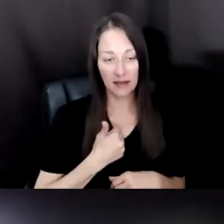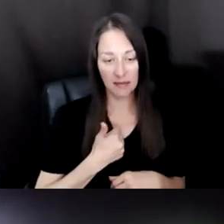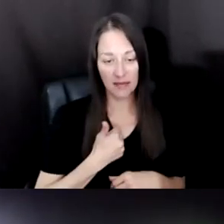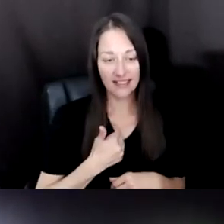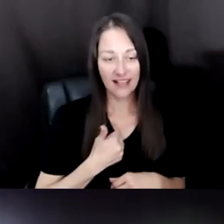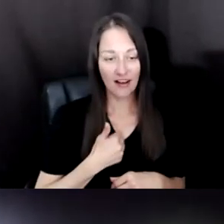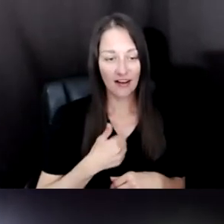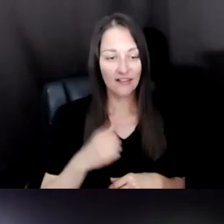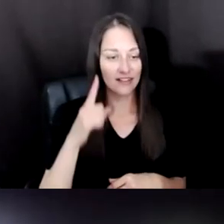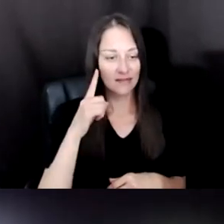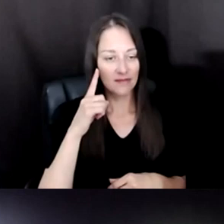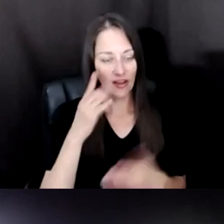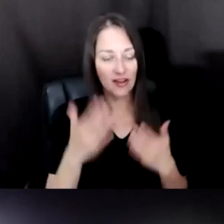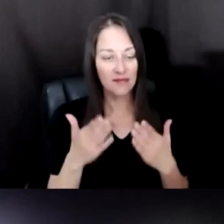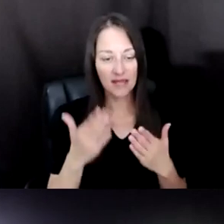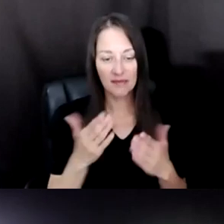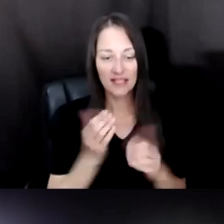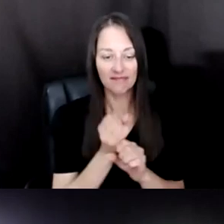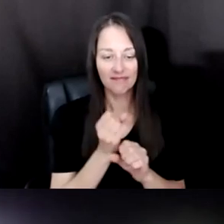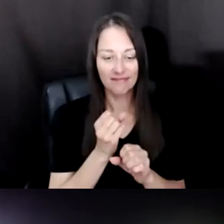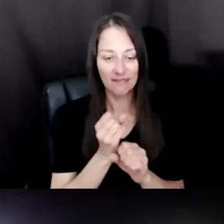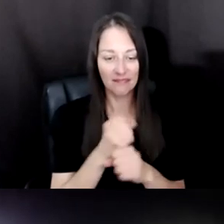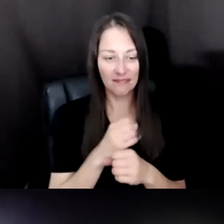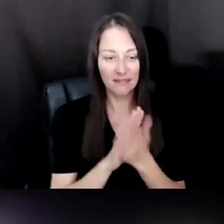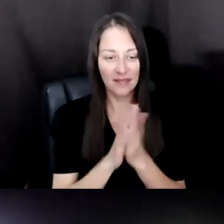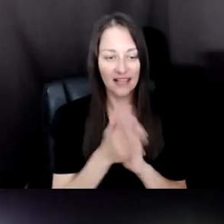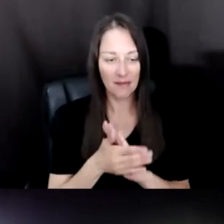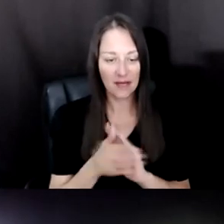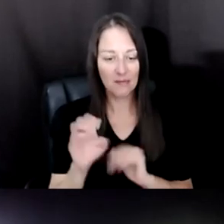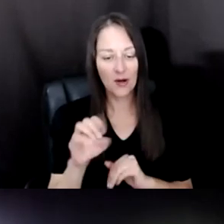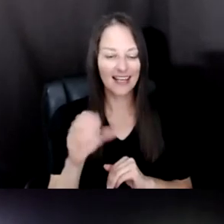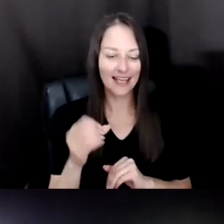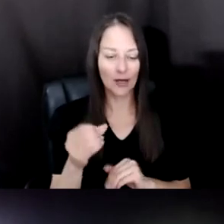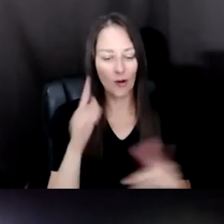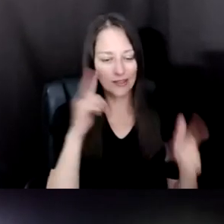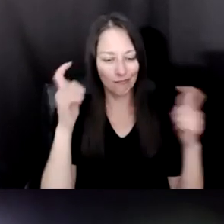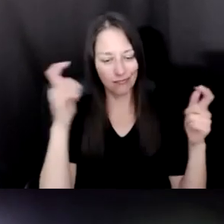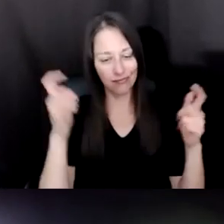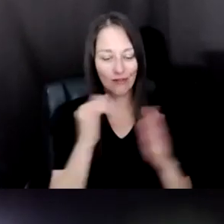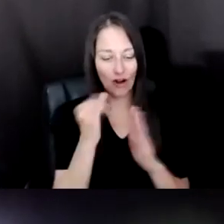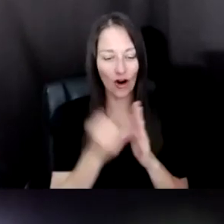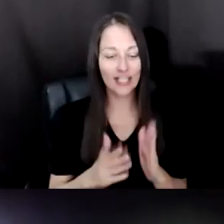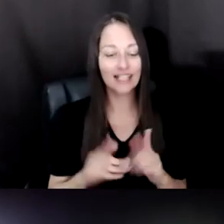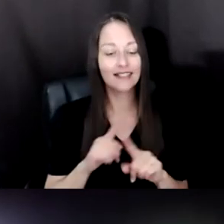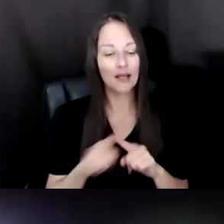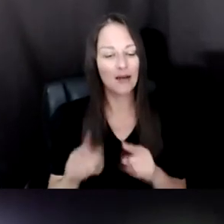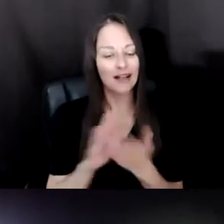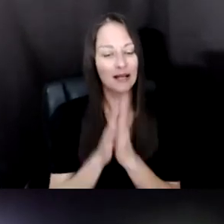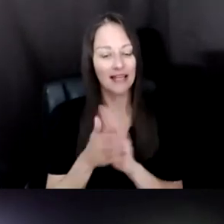A TEAM, A TEAM THAT CAN BECOME AN ORGANIC MACHINE HAS A KIND OF A SENSE TO HUMANITY